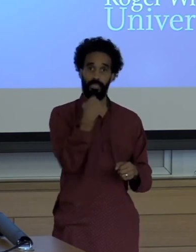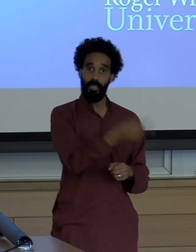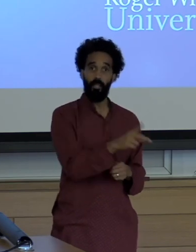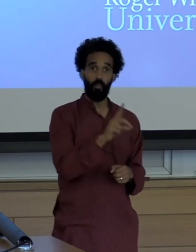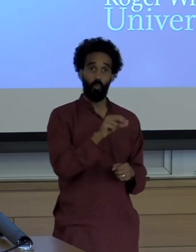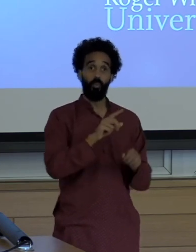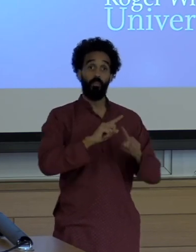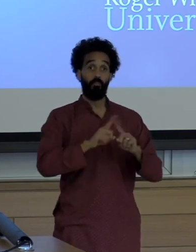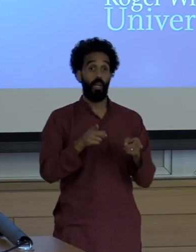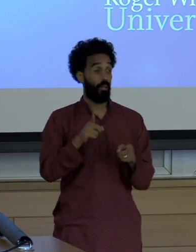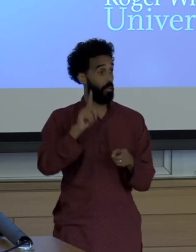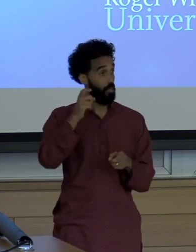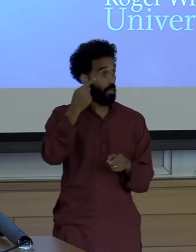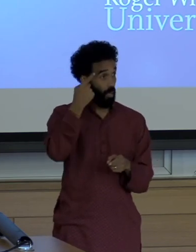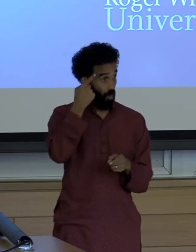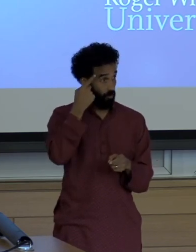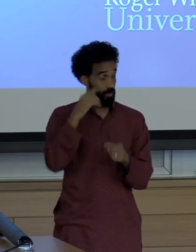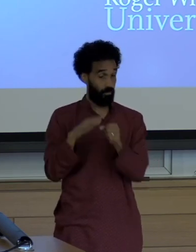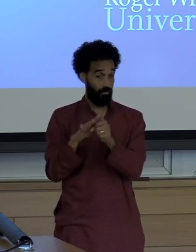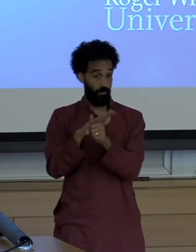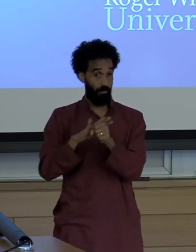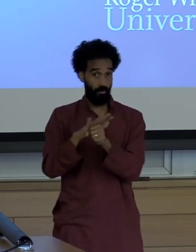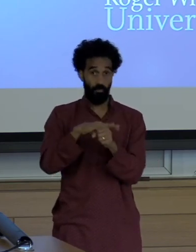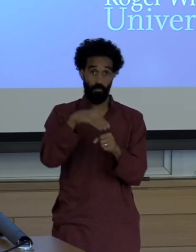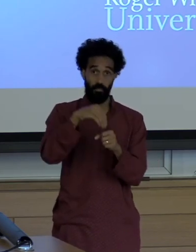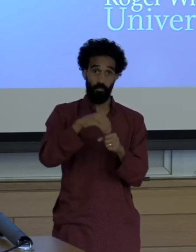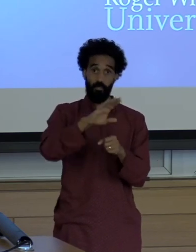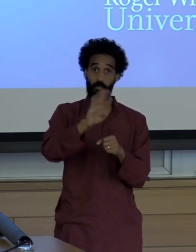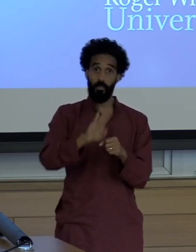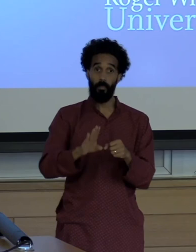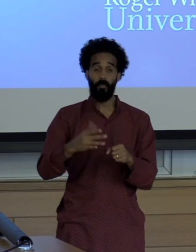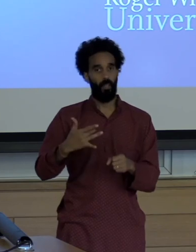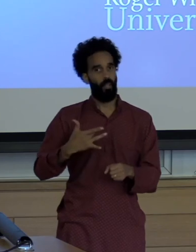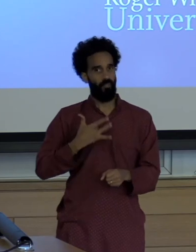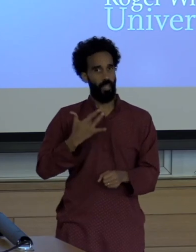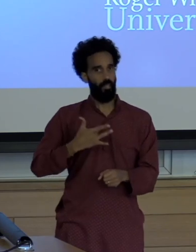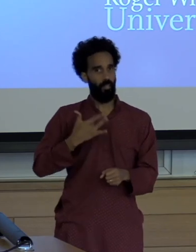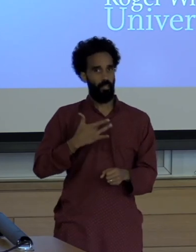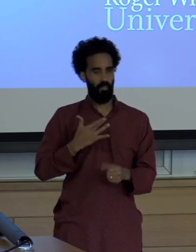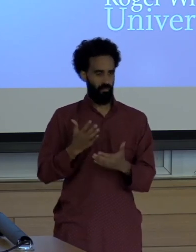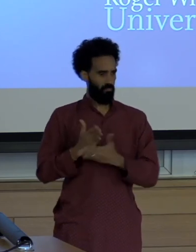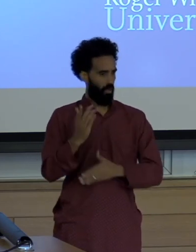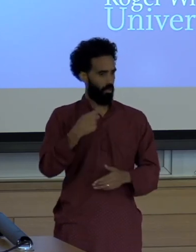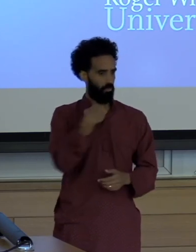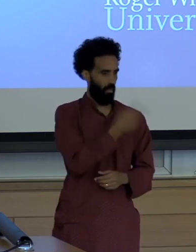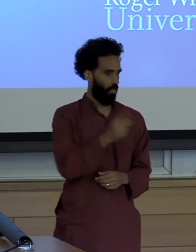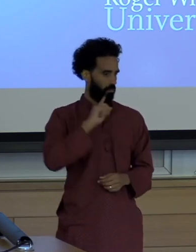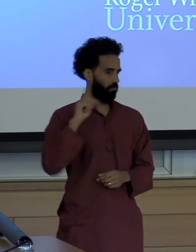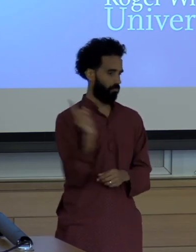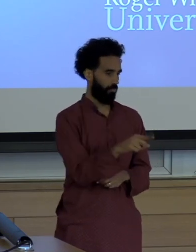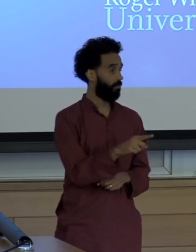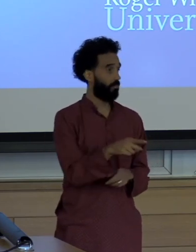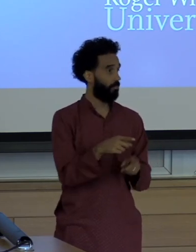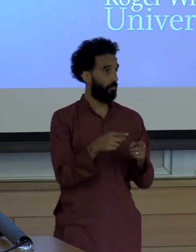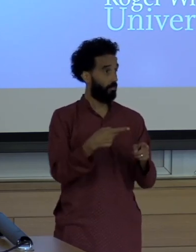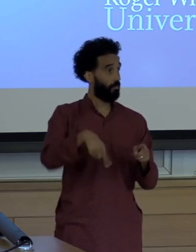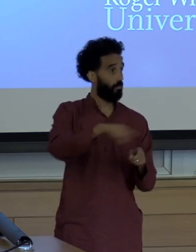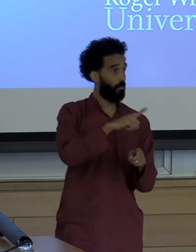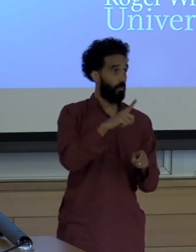especially in the Amazon the remaining indigenous people are the people are who are at the forefront and the for the front lines of